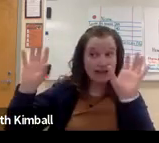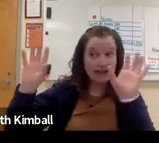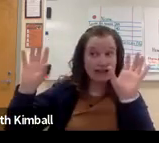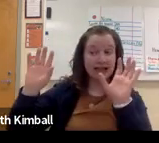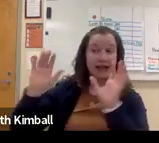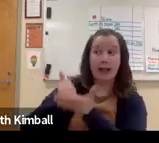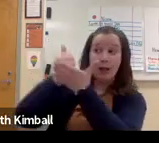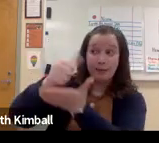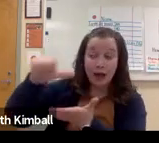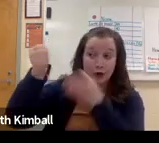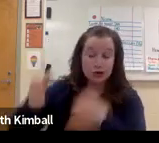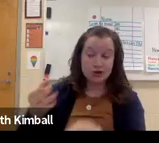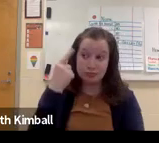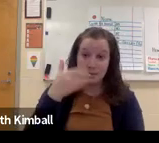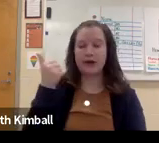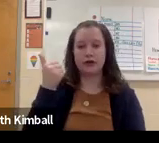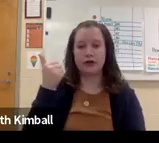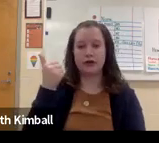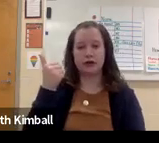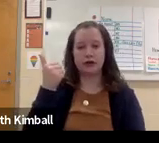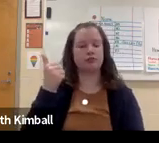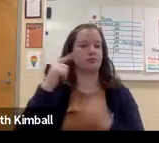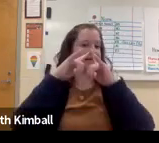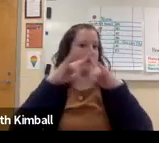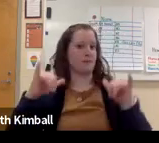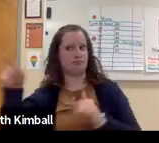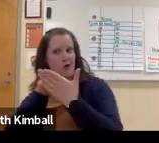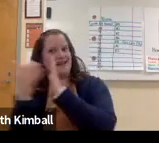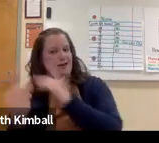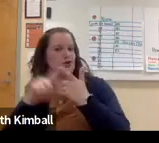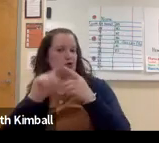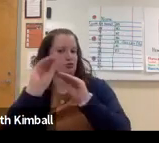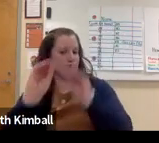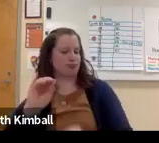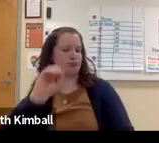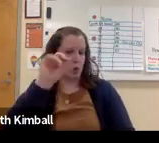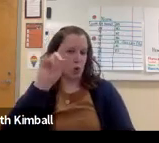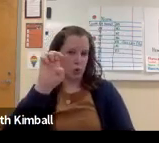to learn communication skills, and learn how to help their partner to understand better.